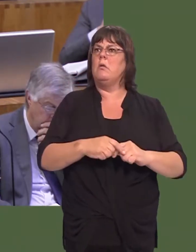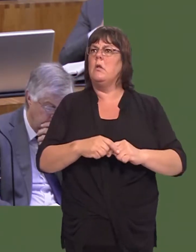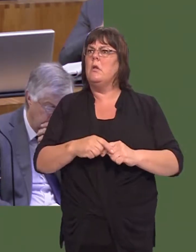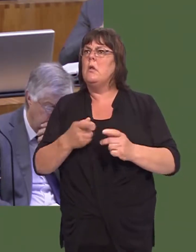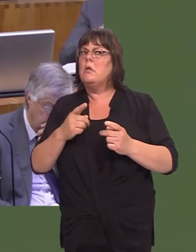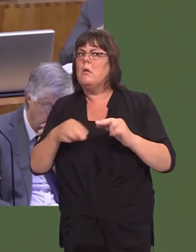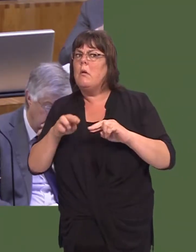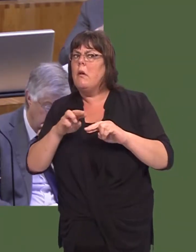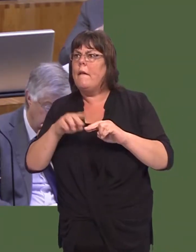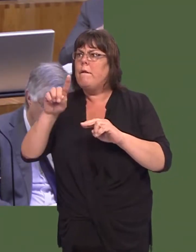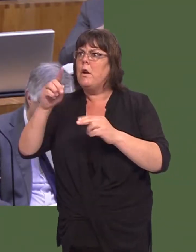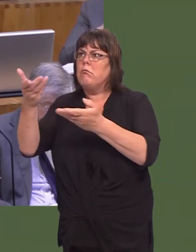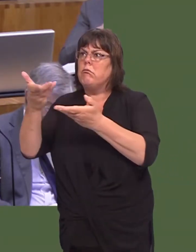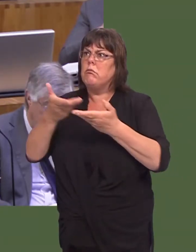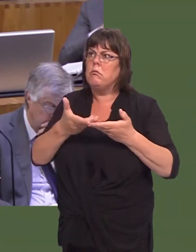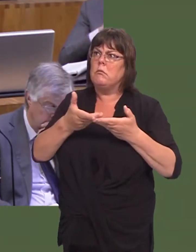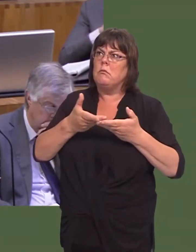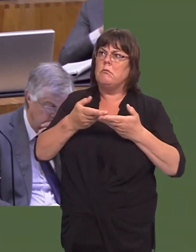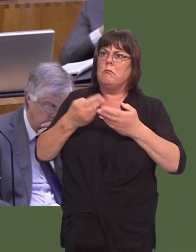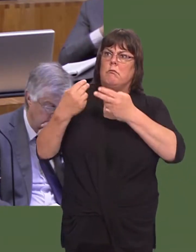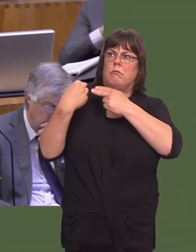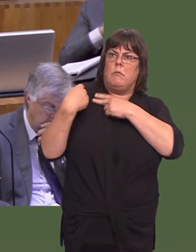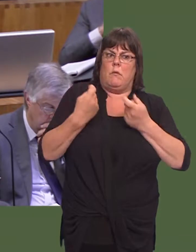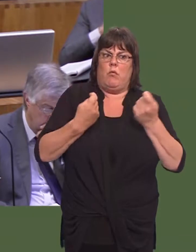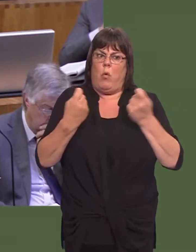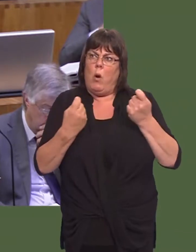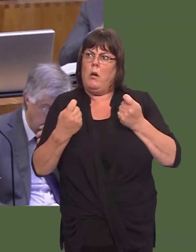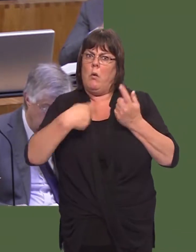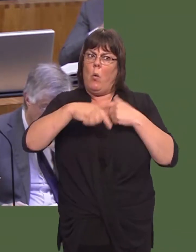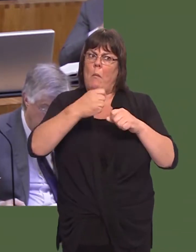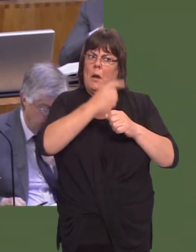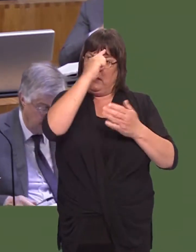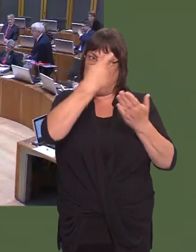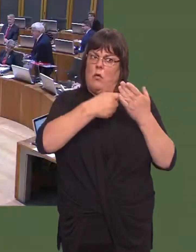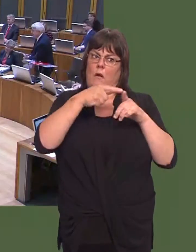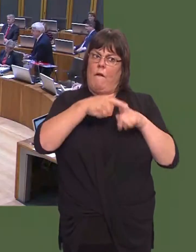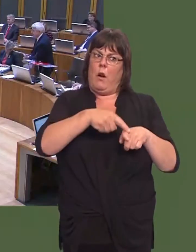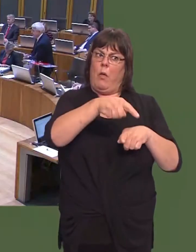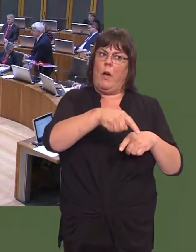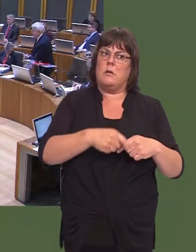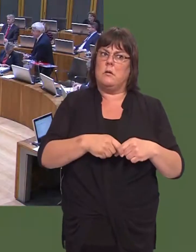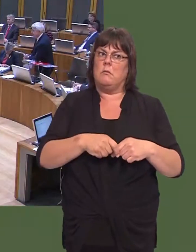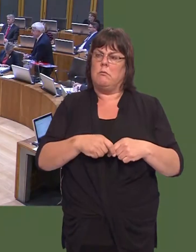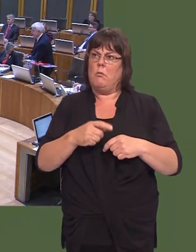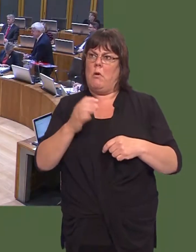saving areas that are devolved, where the decisions regarding those policies are made here. Leanne Wood: You say there are no differences.